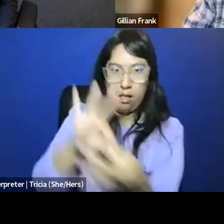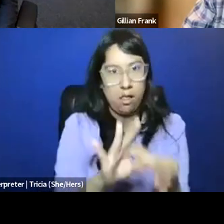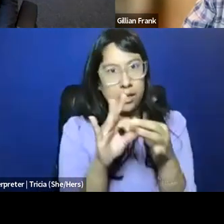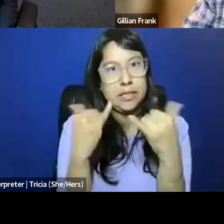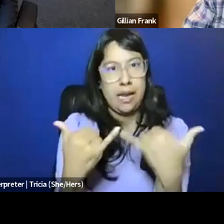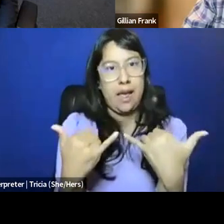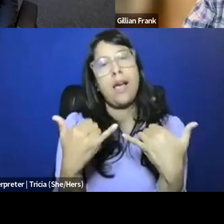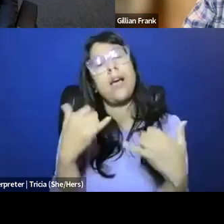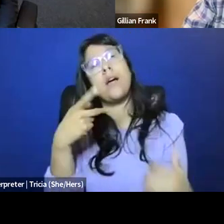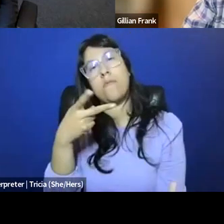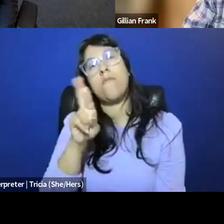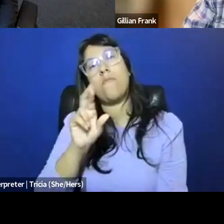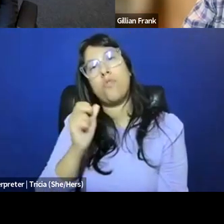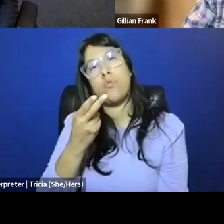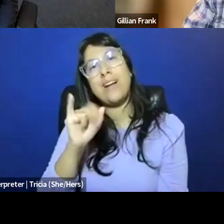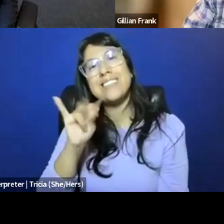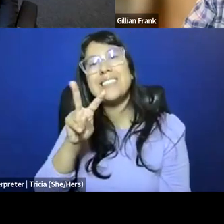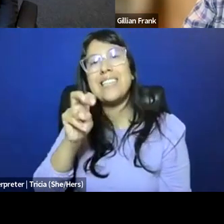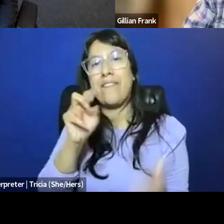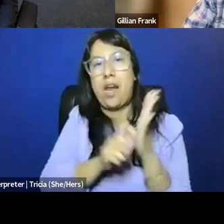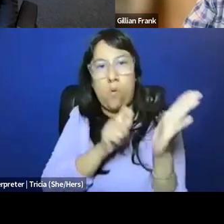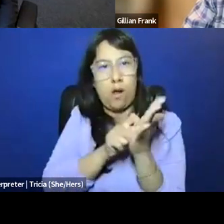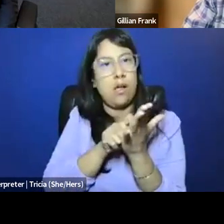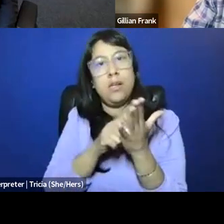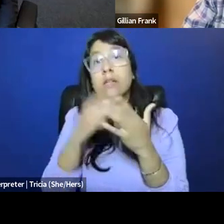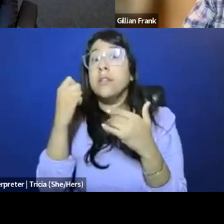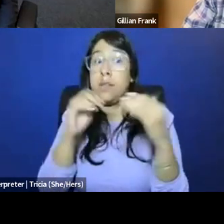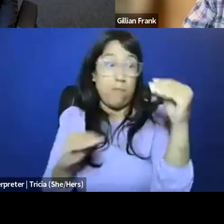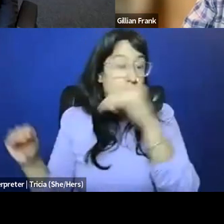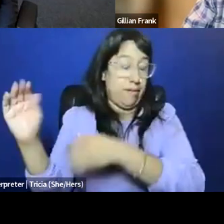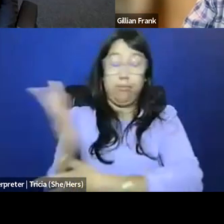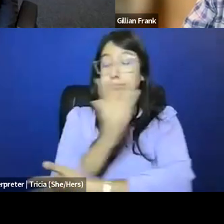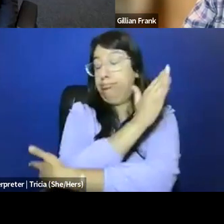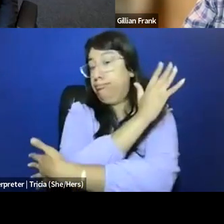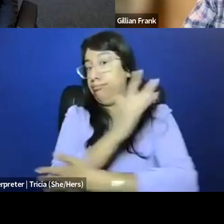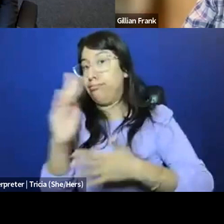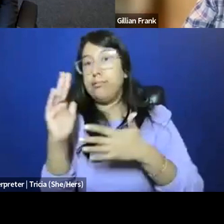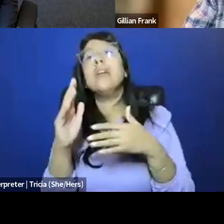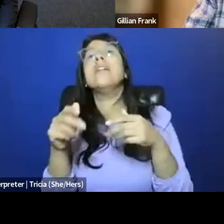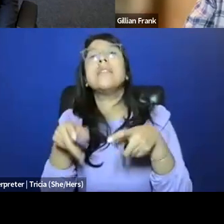you know, widespread kind of movement across political spectrum to grow the arms of the state